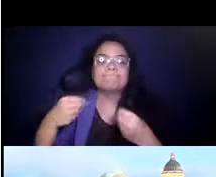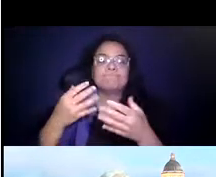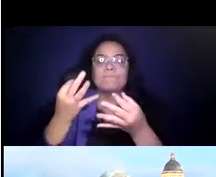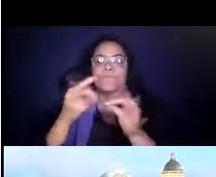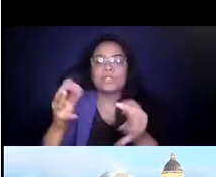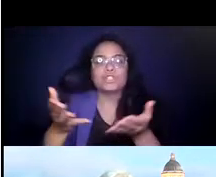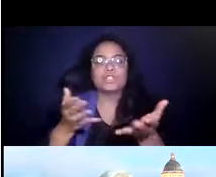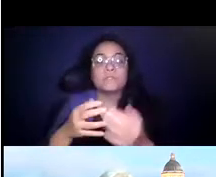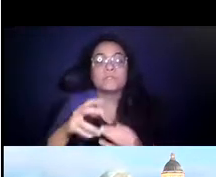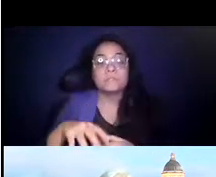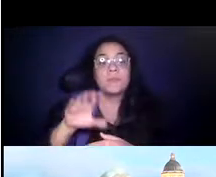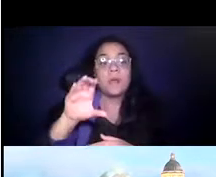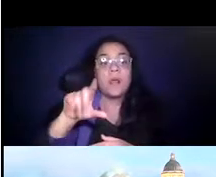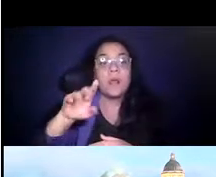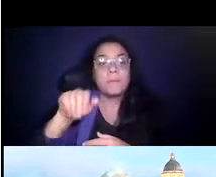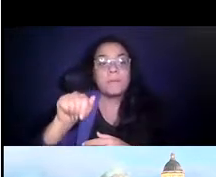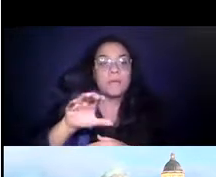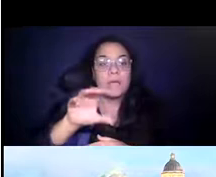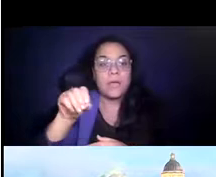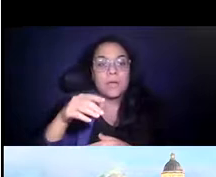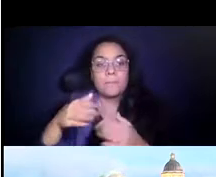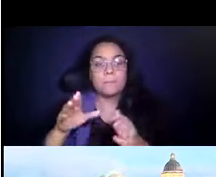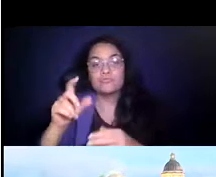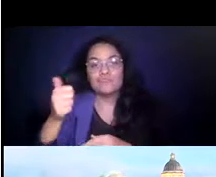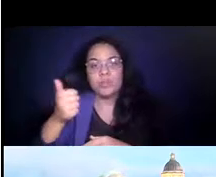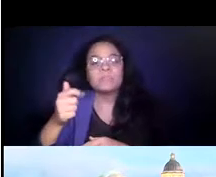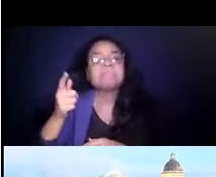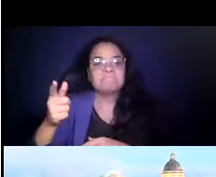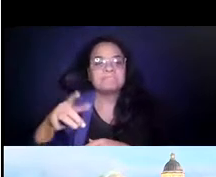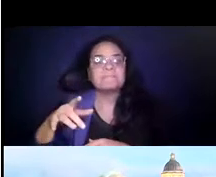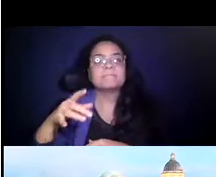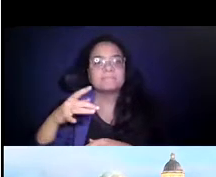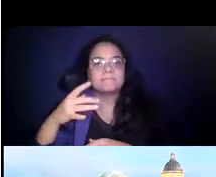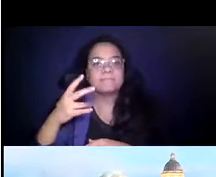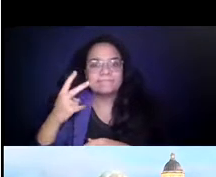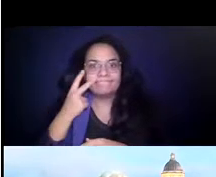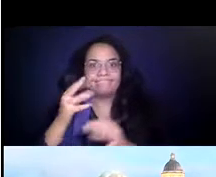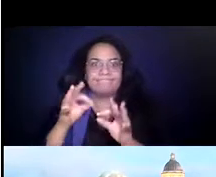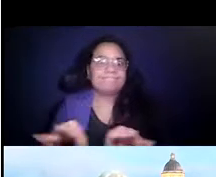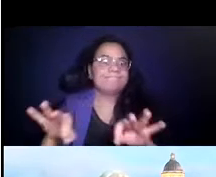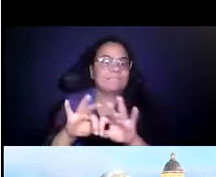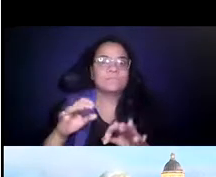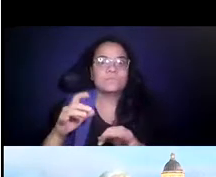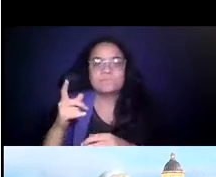14:28:30 Columbia county public transportation found the increased access to be so much of an asset that they're going fare-free indefinitely.